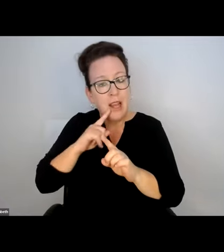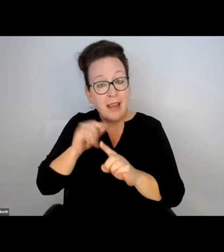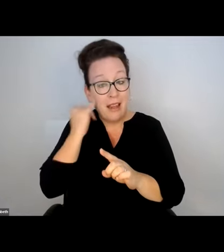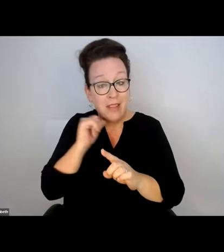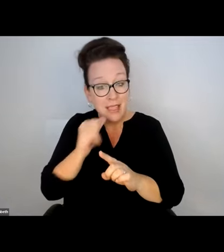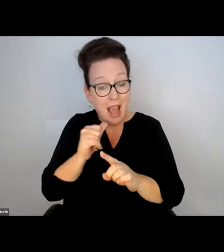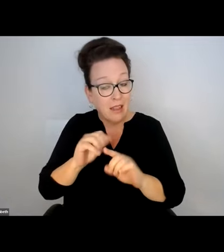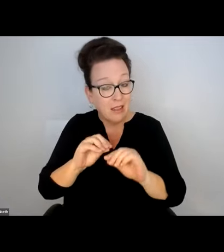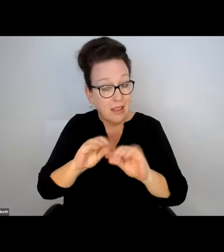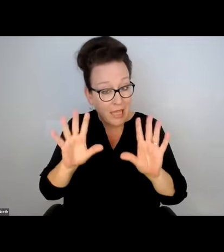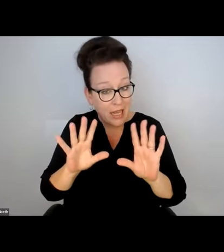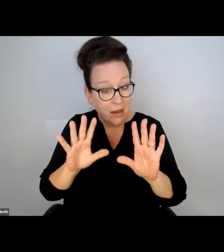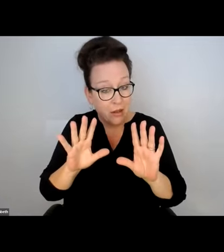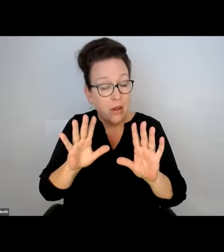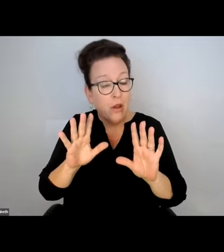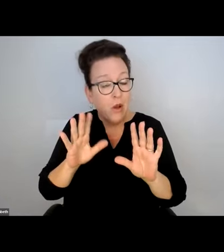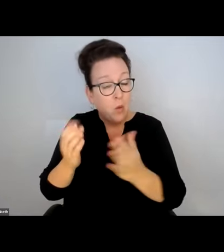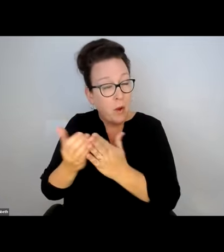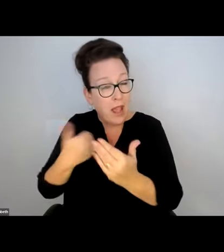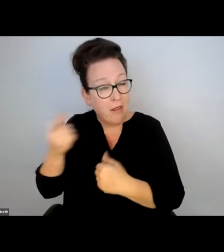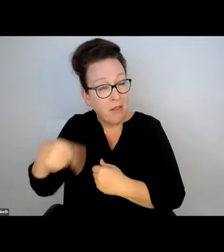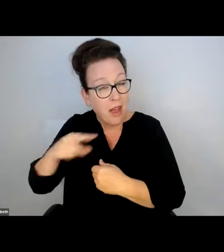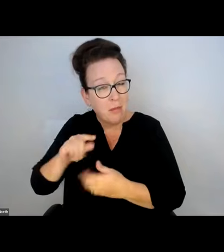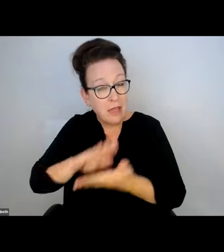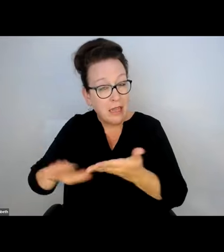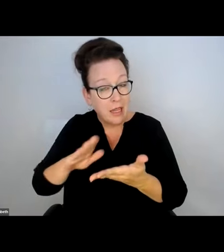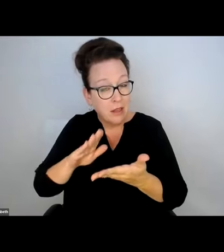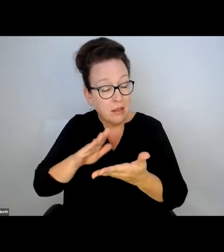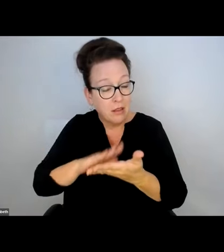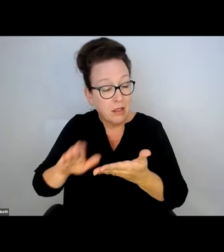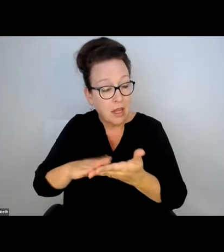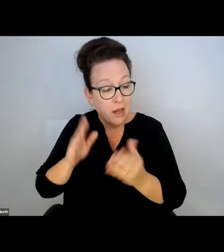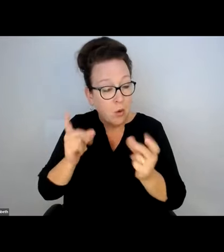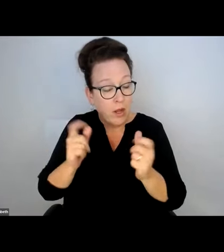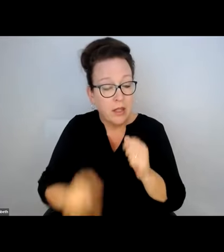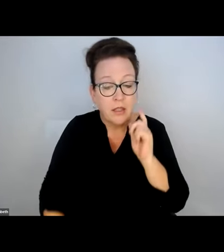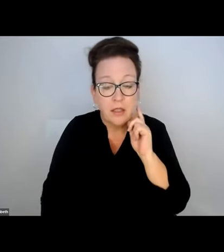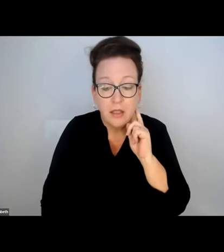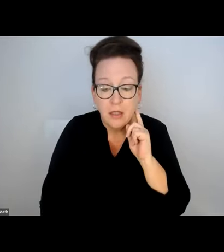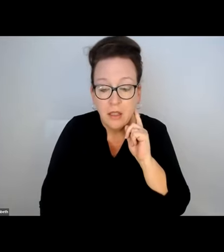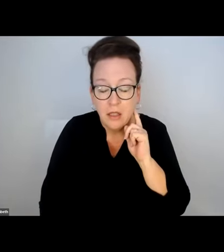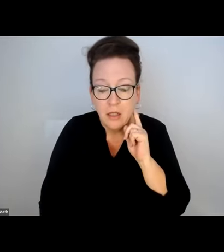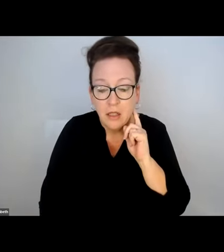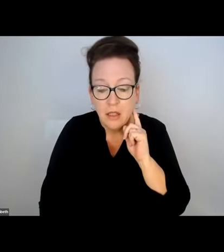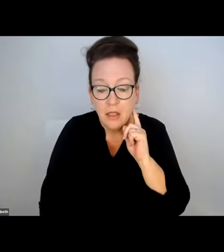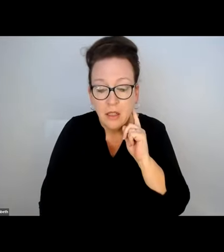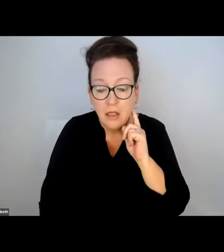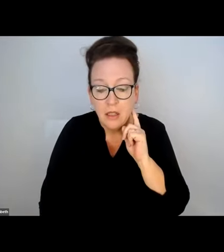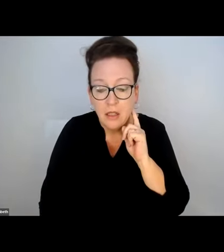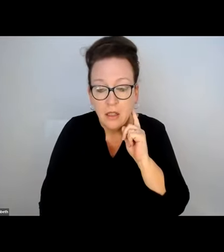SERVICE AGREEMENT. THEY NEED TO BE CLEARED, IF THEY ARE NOT CLEARED -- IT IS